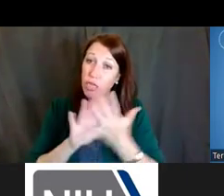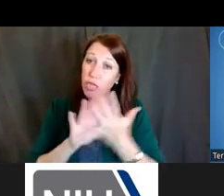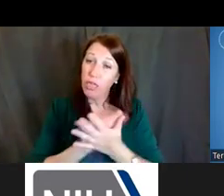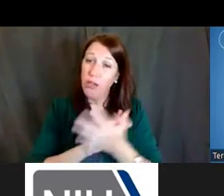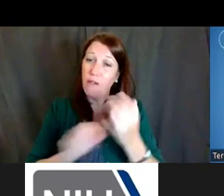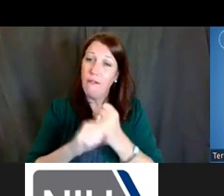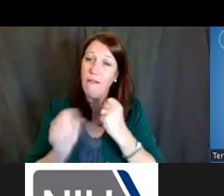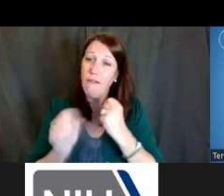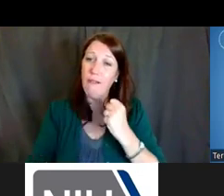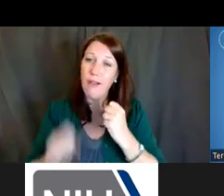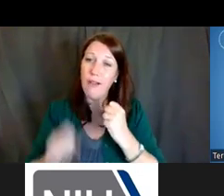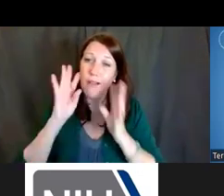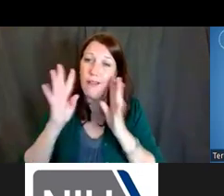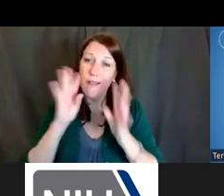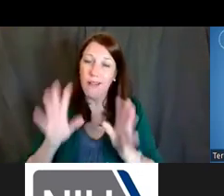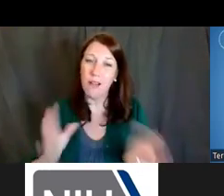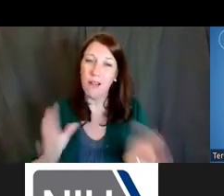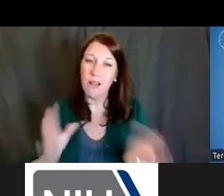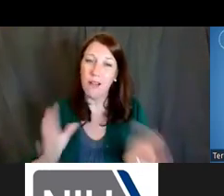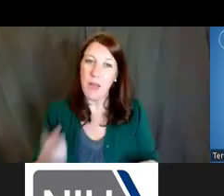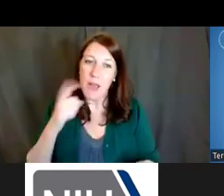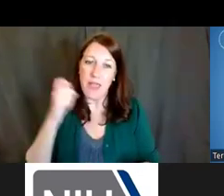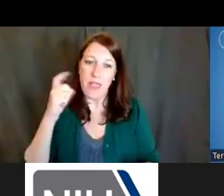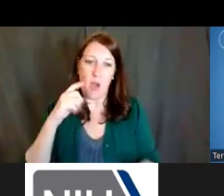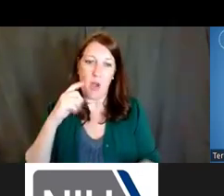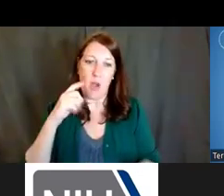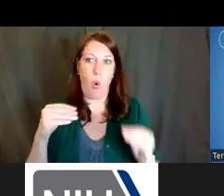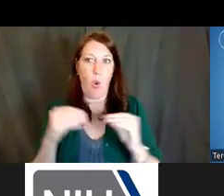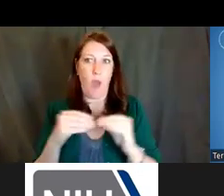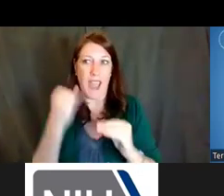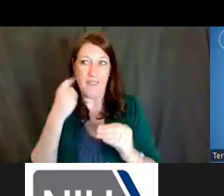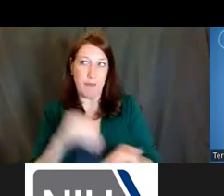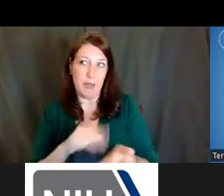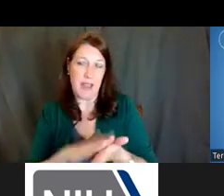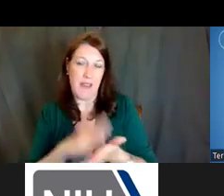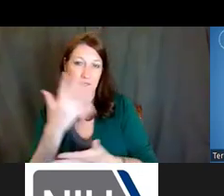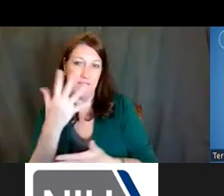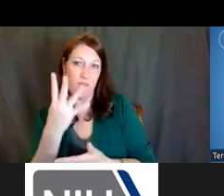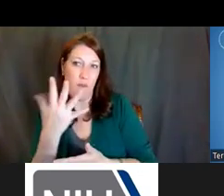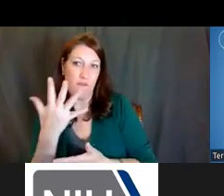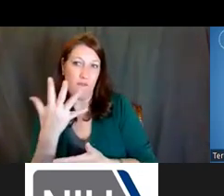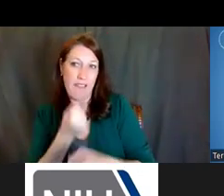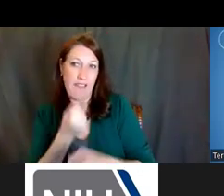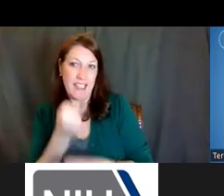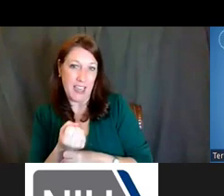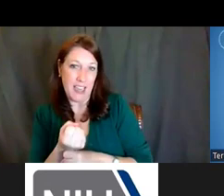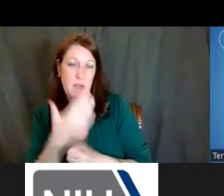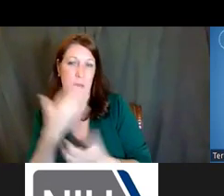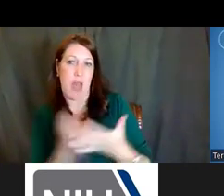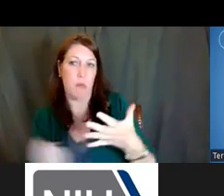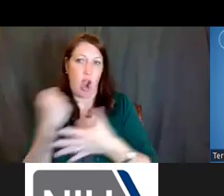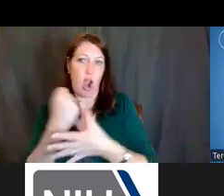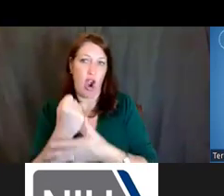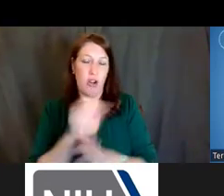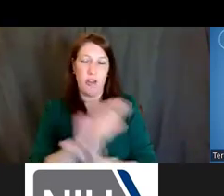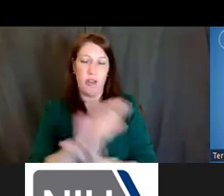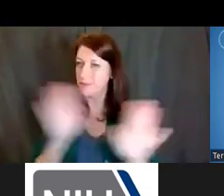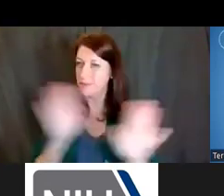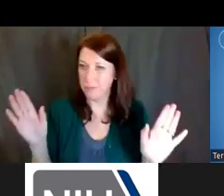because you think that you'll be more of a priority if you write four or five-year K, as opposed to a three-year K. Our reviewer is going to be able to see through